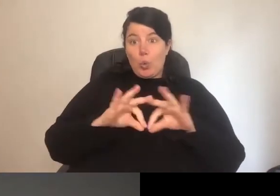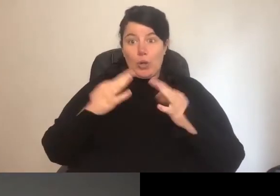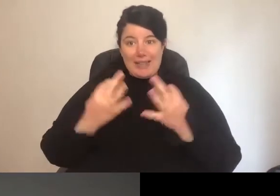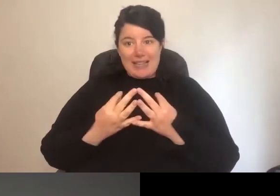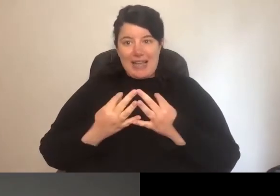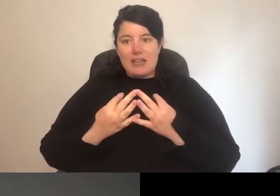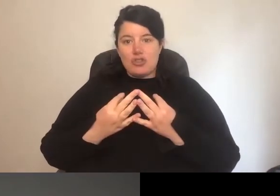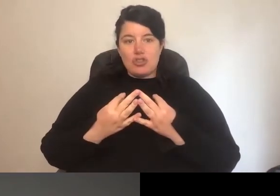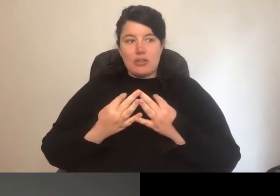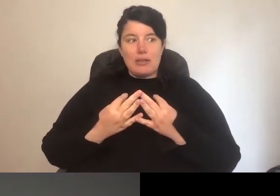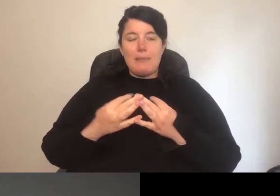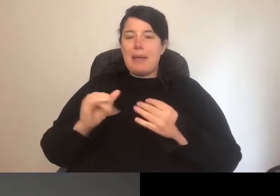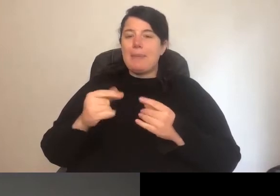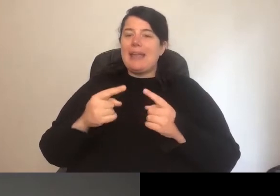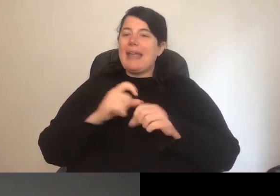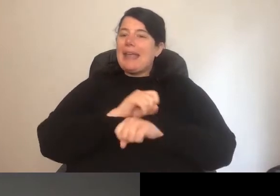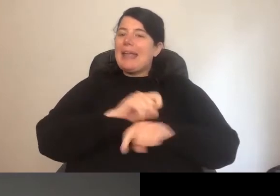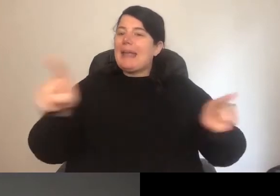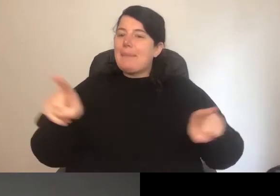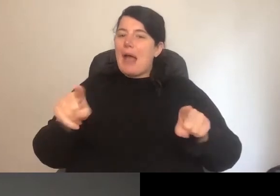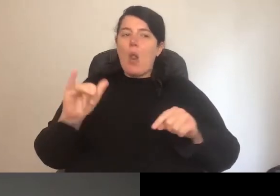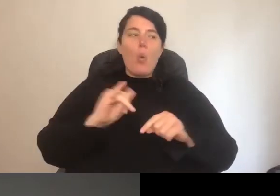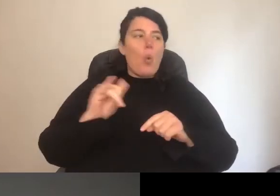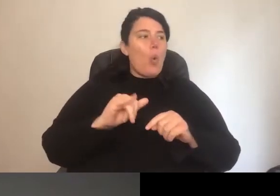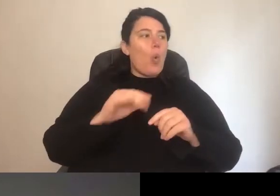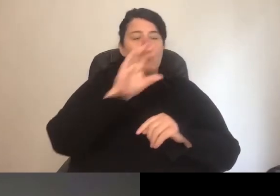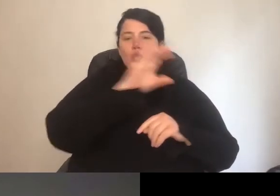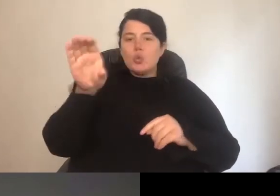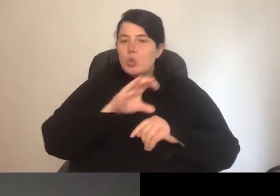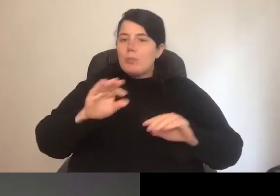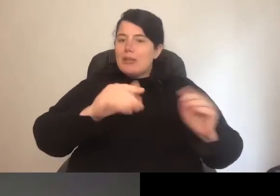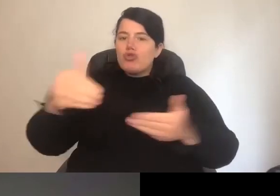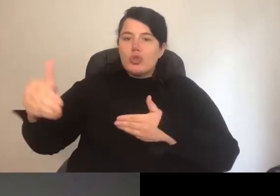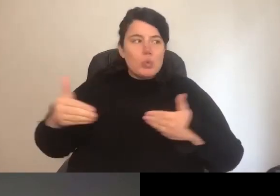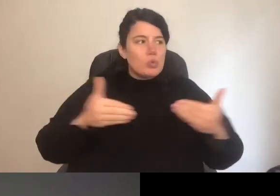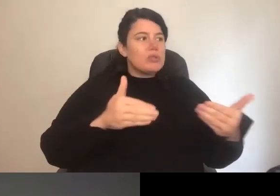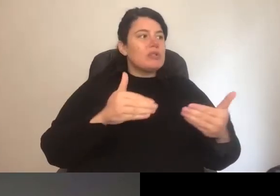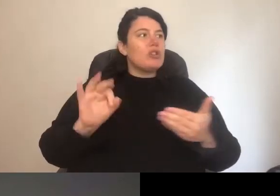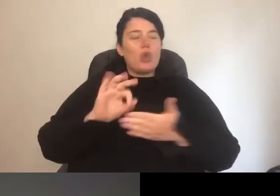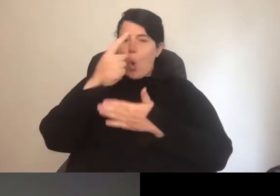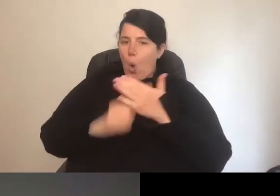introduce them in the meetings, not just to their direct contacts team